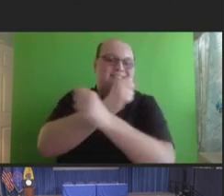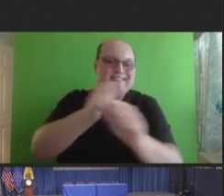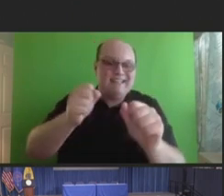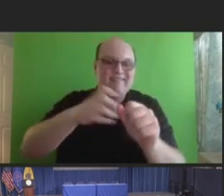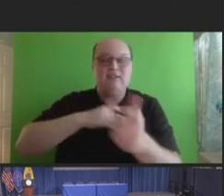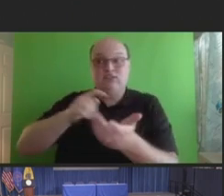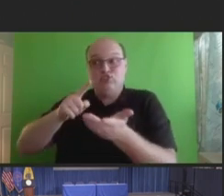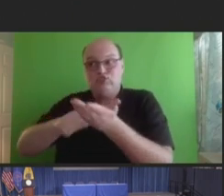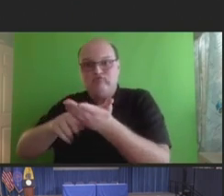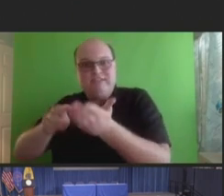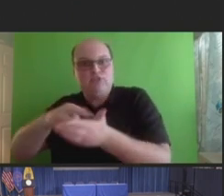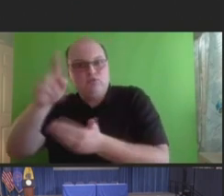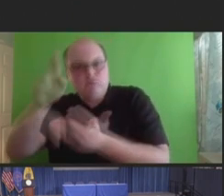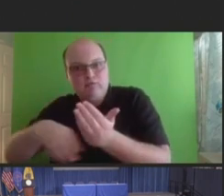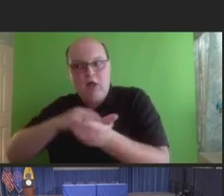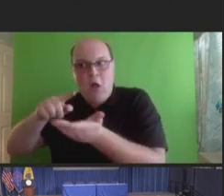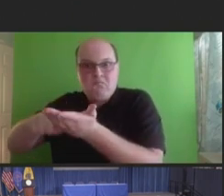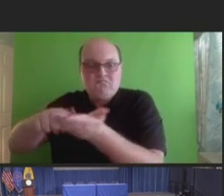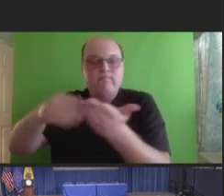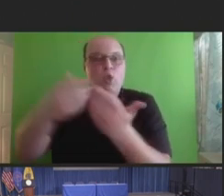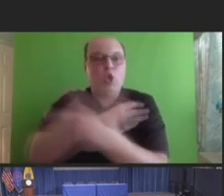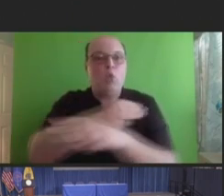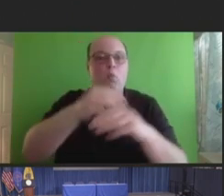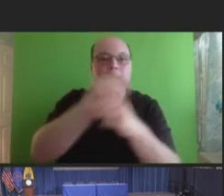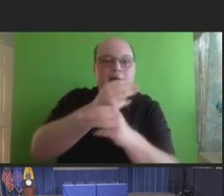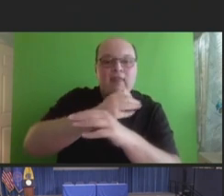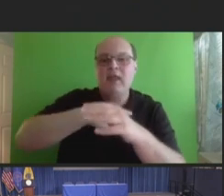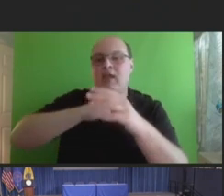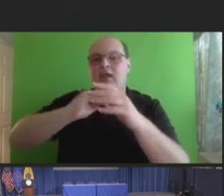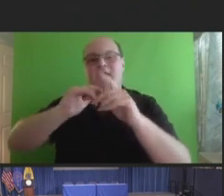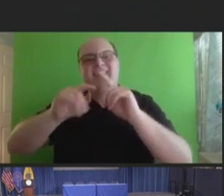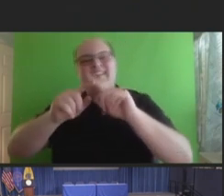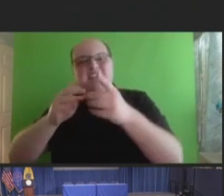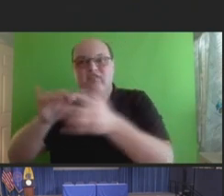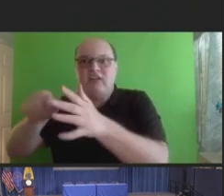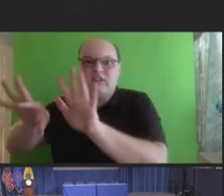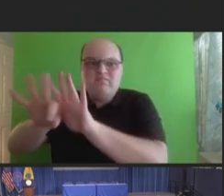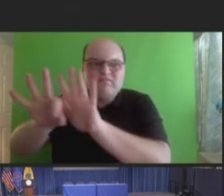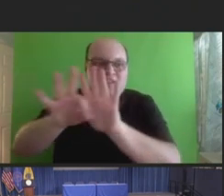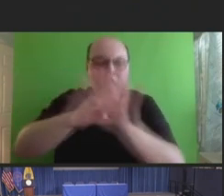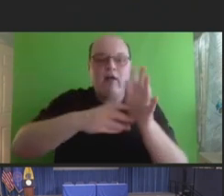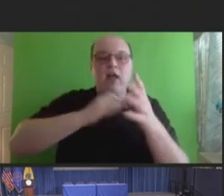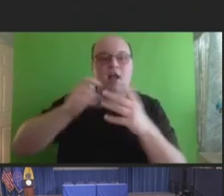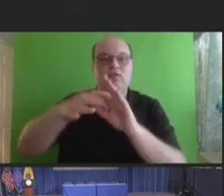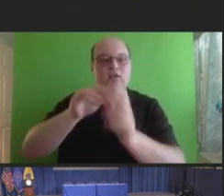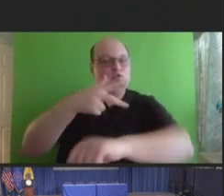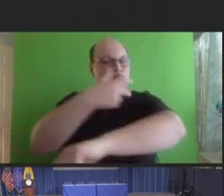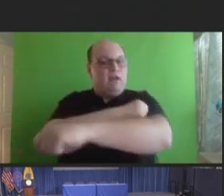results, new methods, and other findings relevant to informing vaccine safety science and public